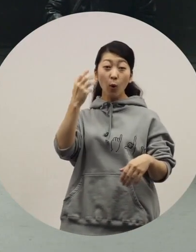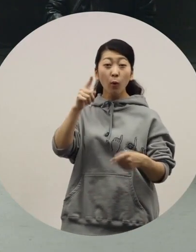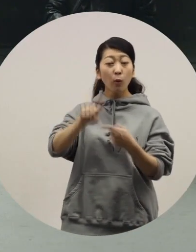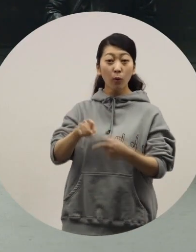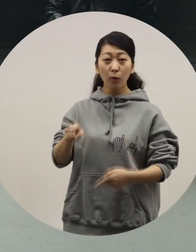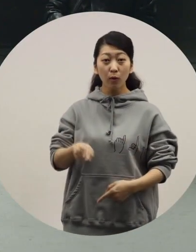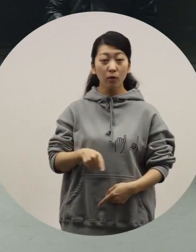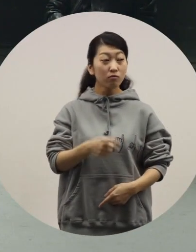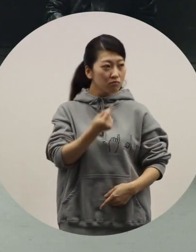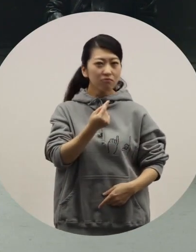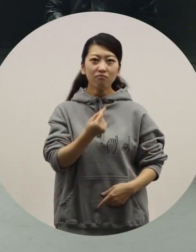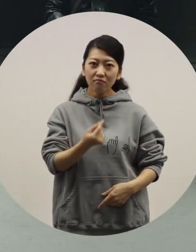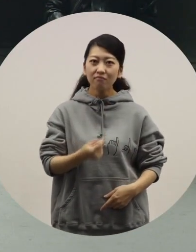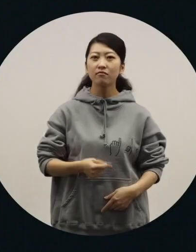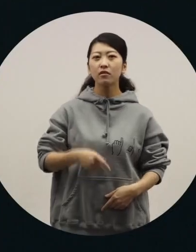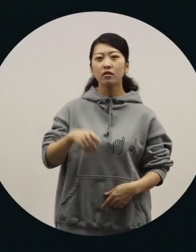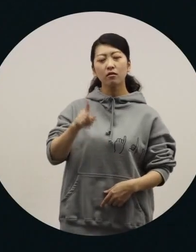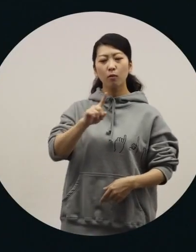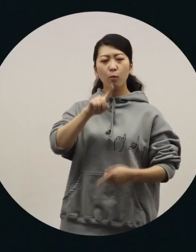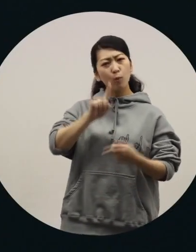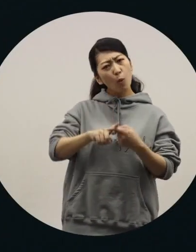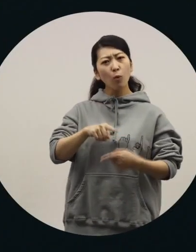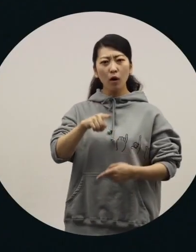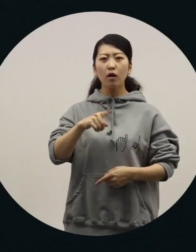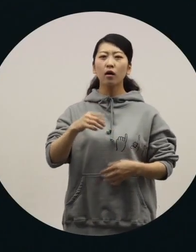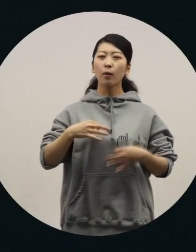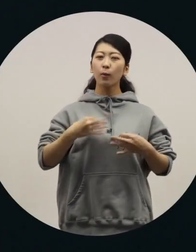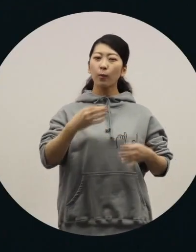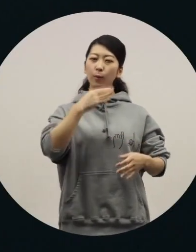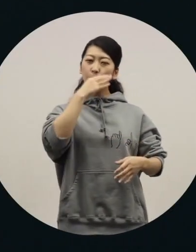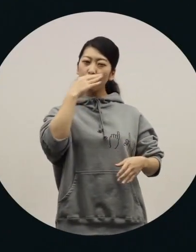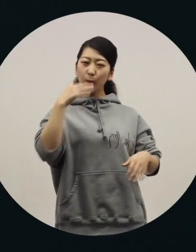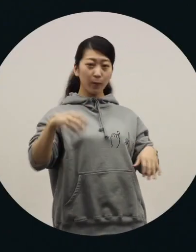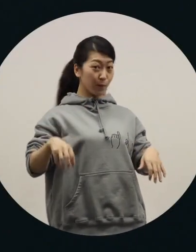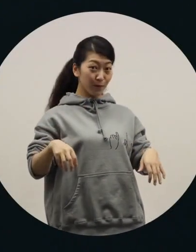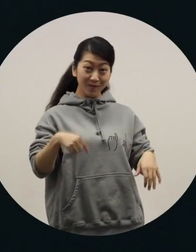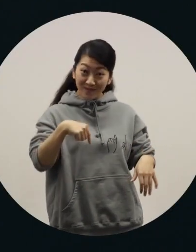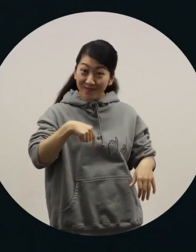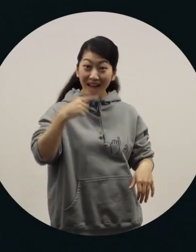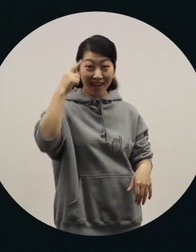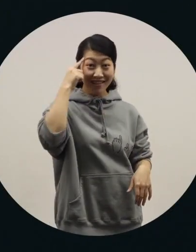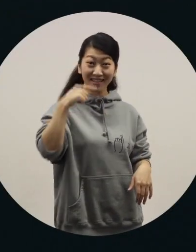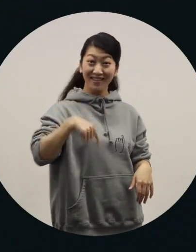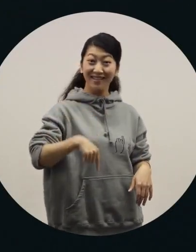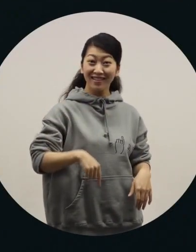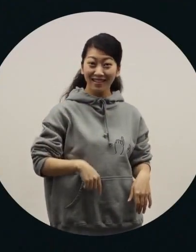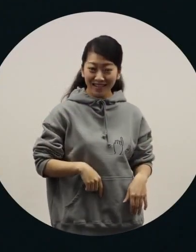[Azuma] Thanks. It fits me in an elegant way. [Ochiai] I see. -[Azuma] Yes.